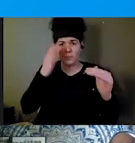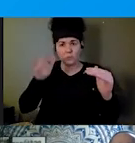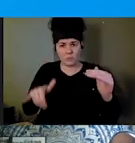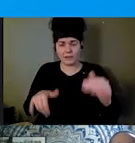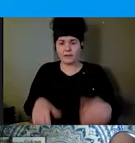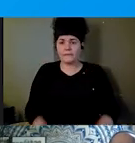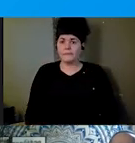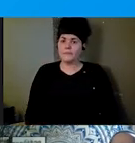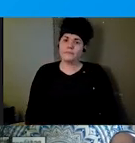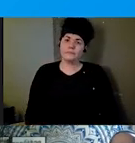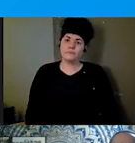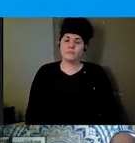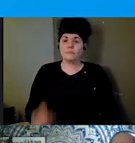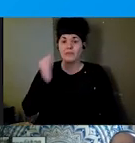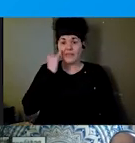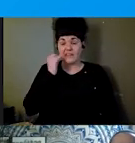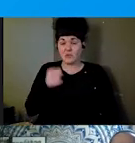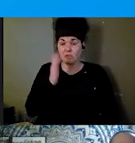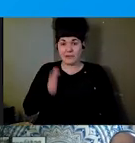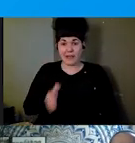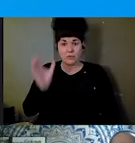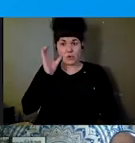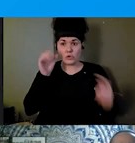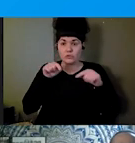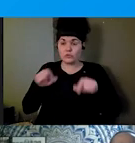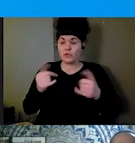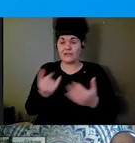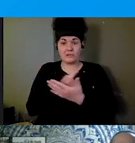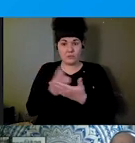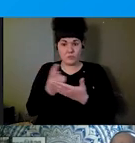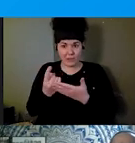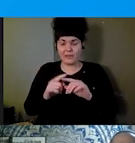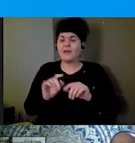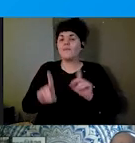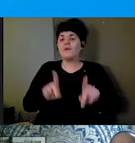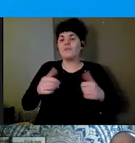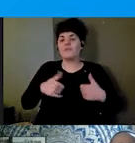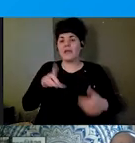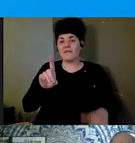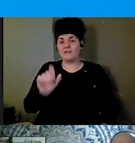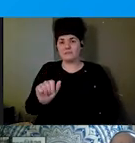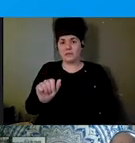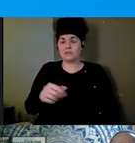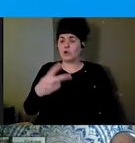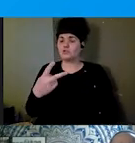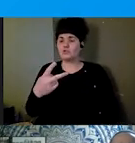heard yet throughout the course of the week, people with disabilities are two to four times more likely to die or be injured in a disaster